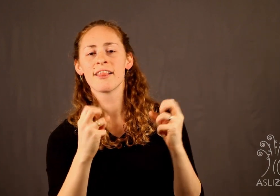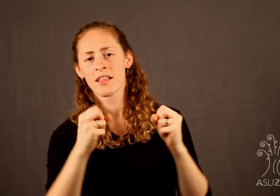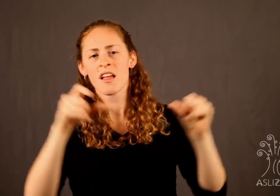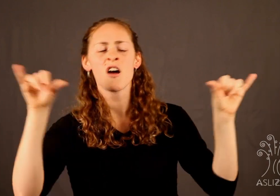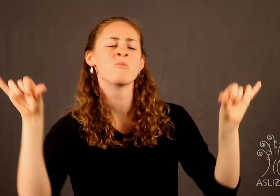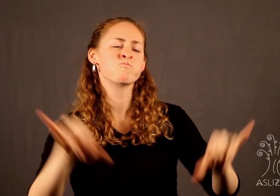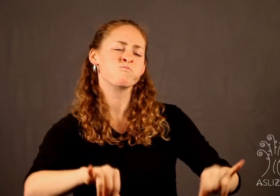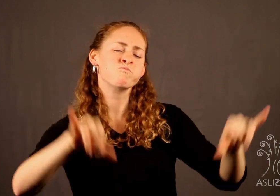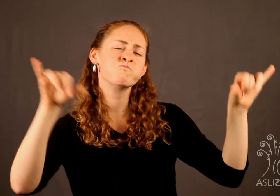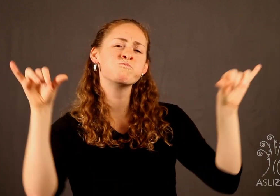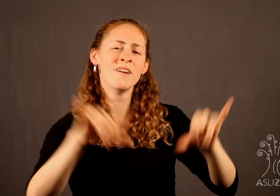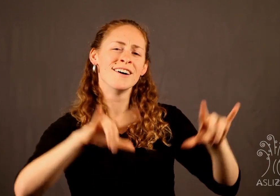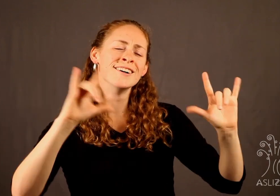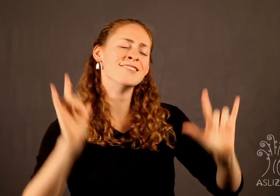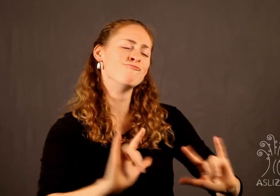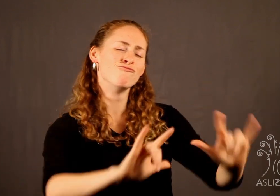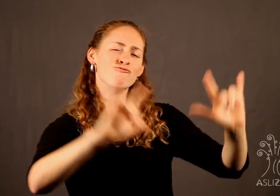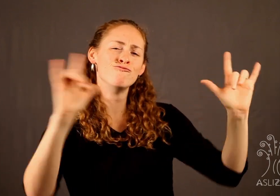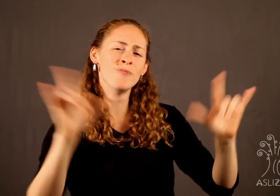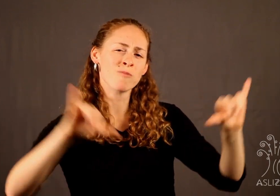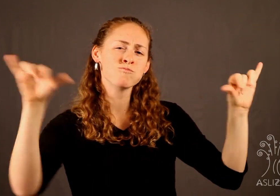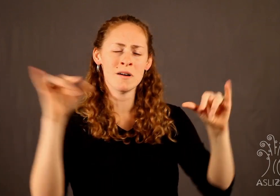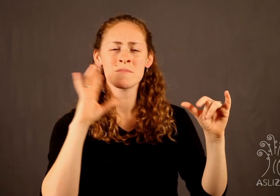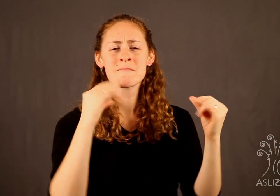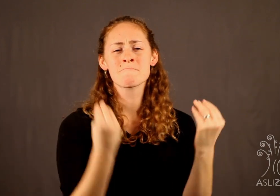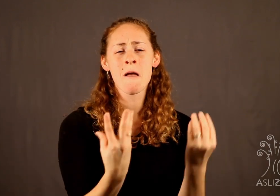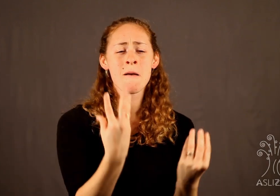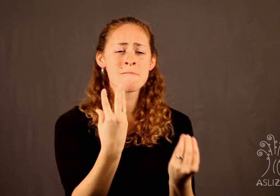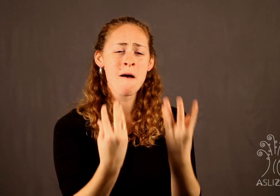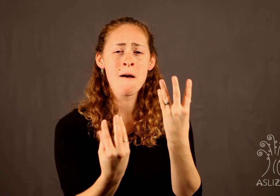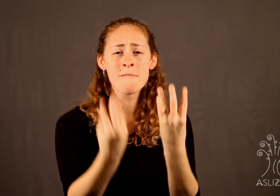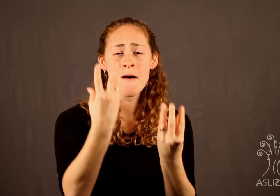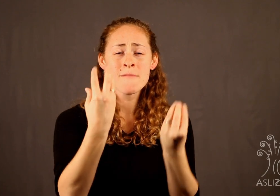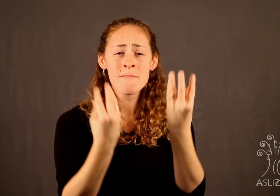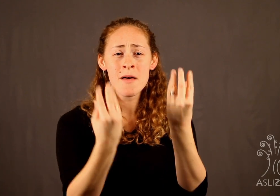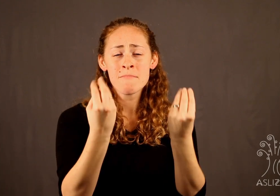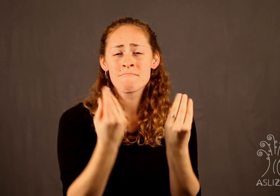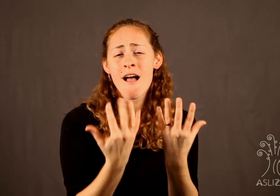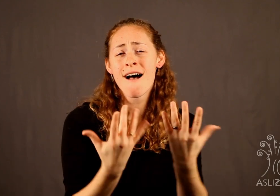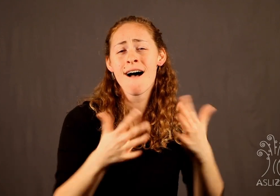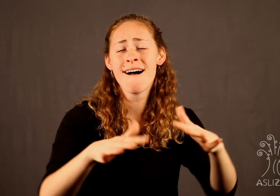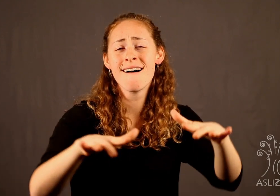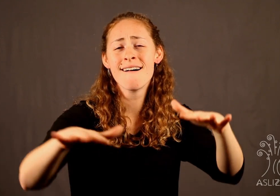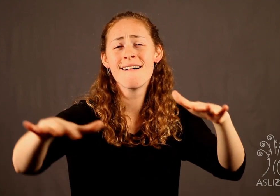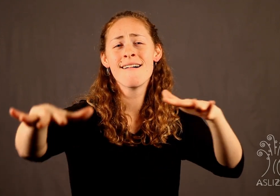If you water your garden with a lot of water and attention, it will bloom in abundance.